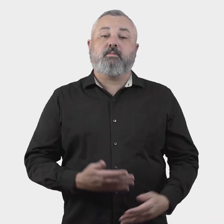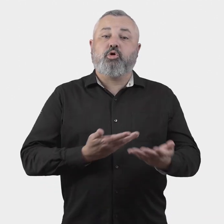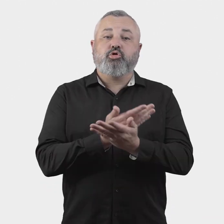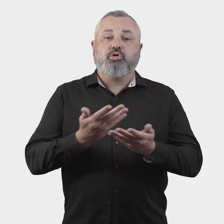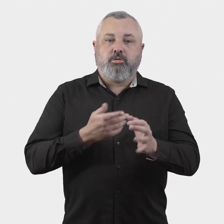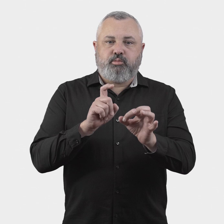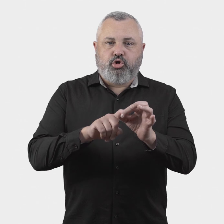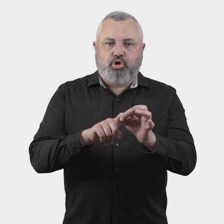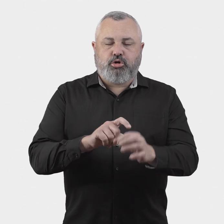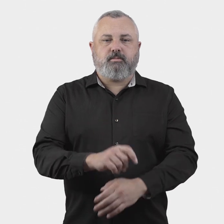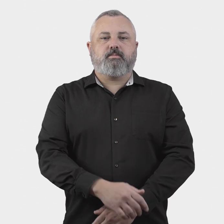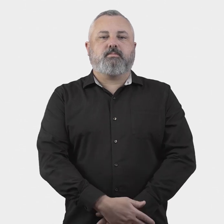Consultation questions